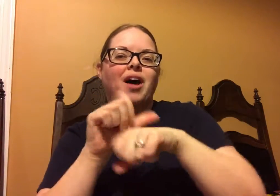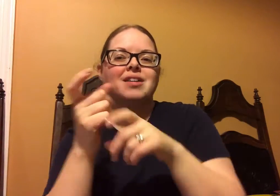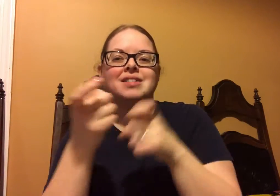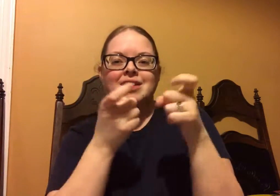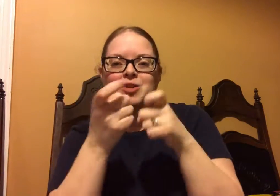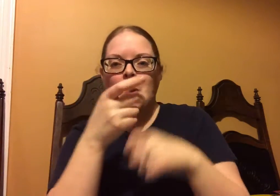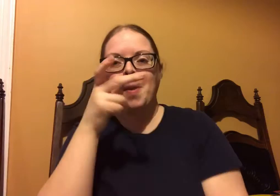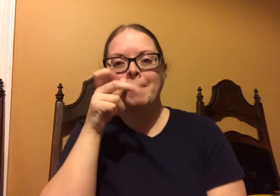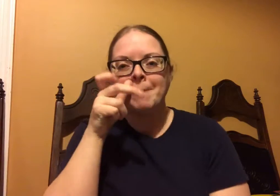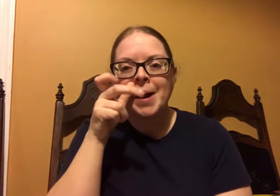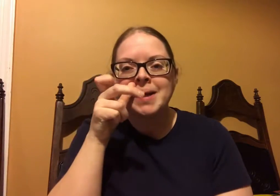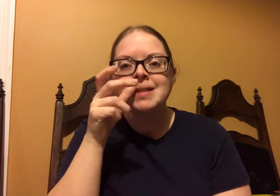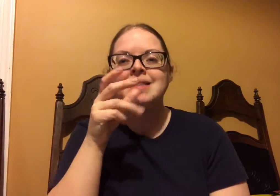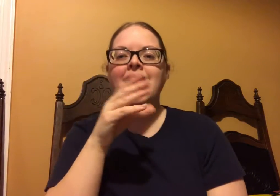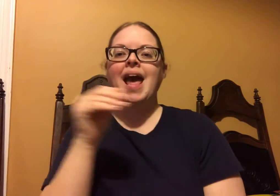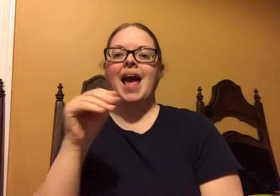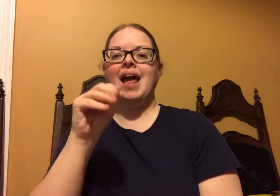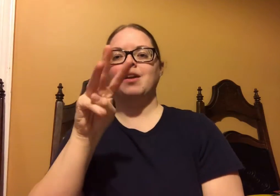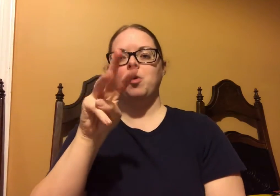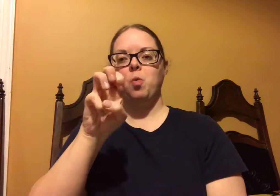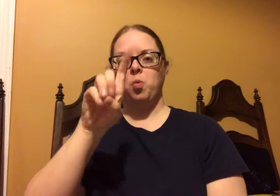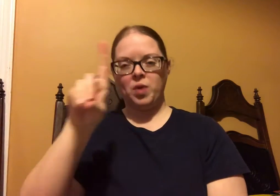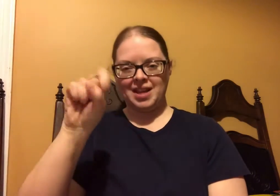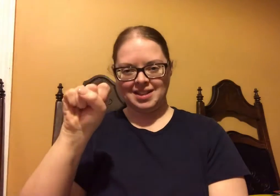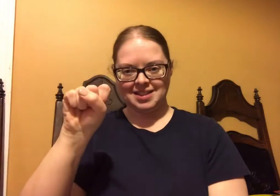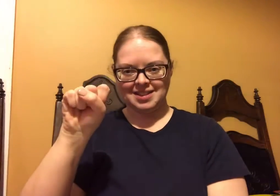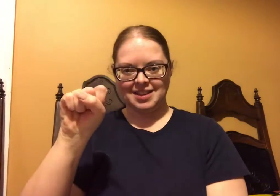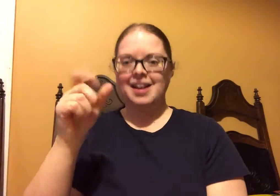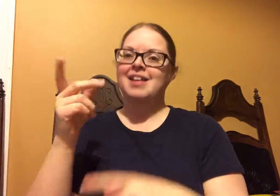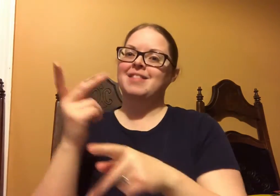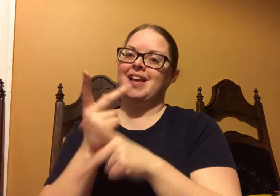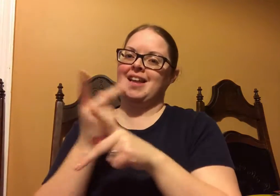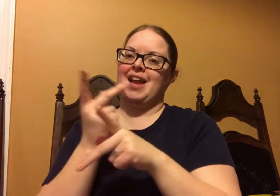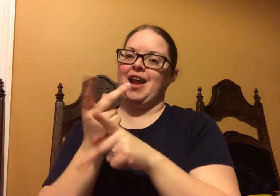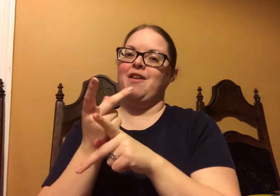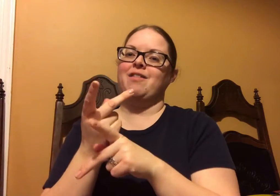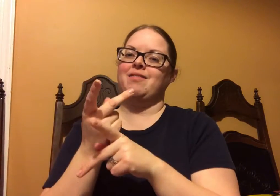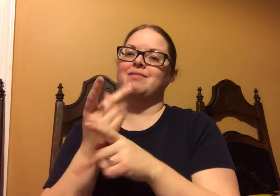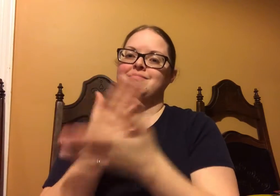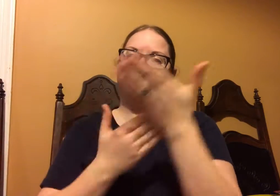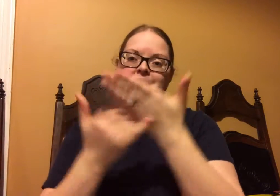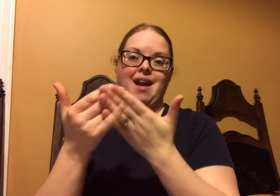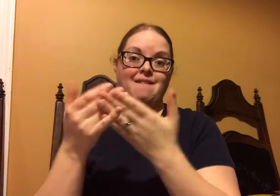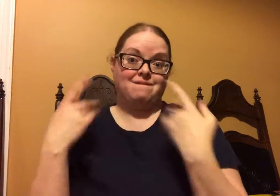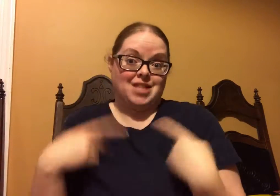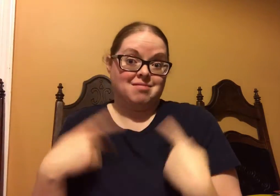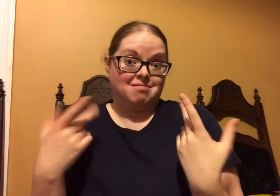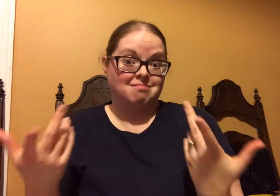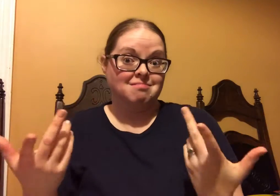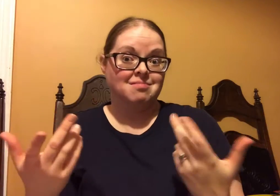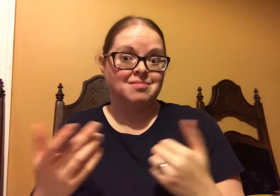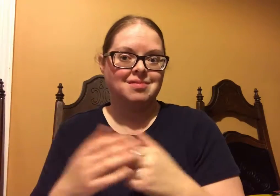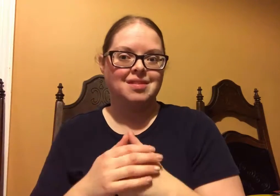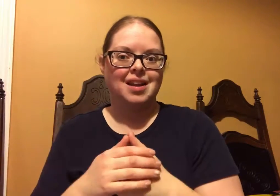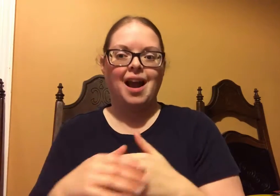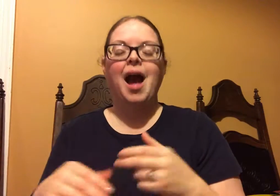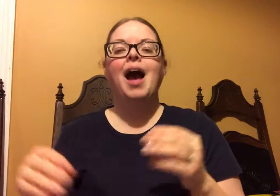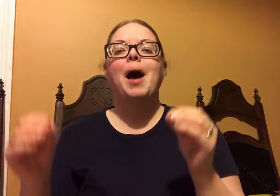No they don't! They use the oils for bug control, and for the weeds they do everything by hand.